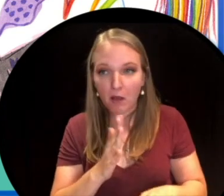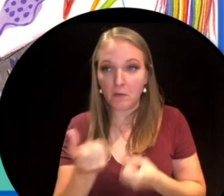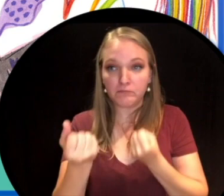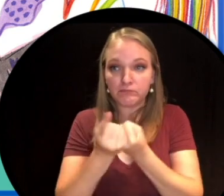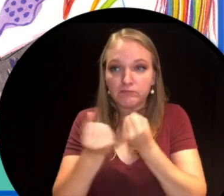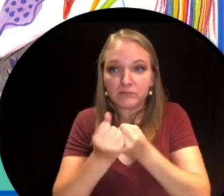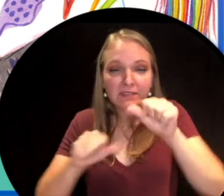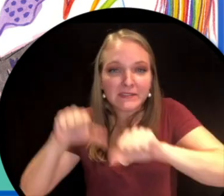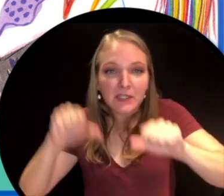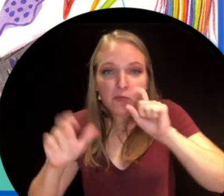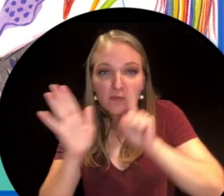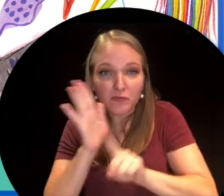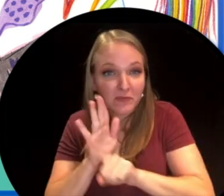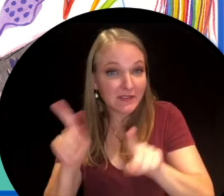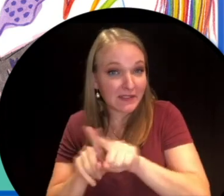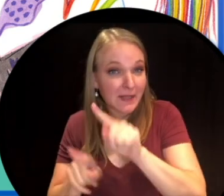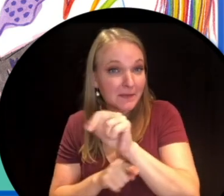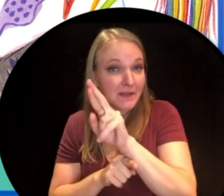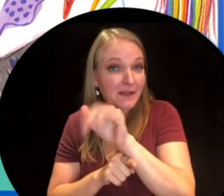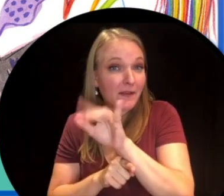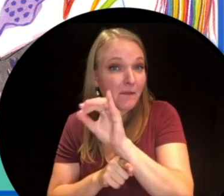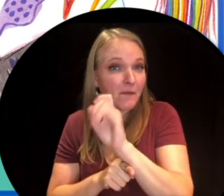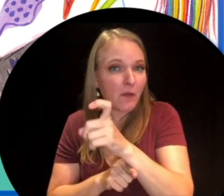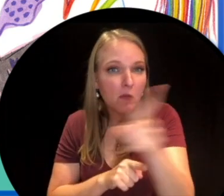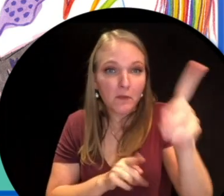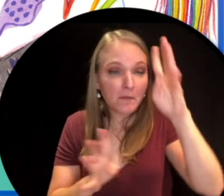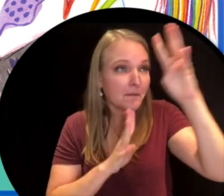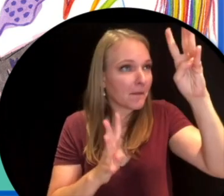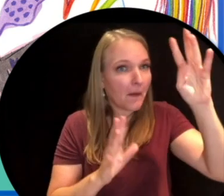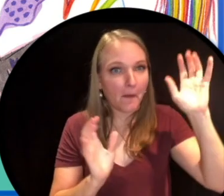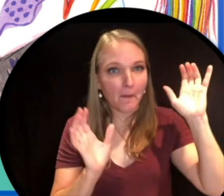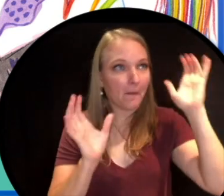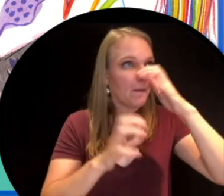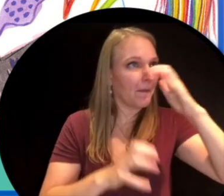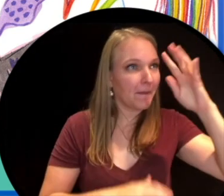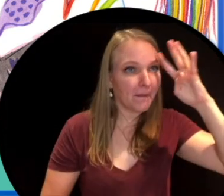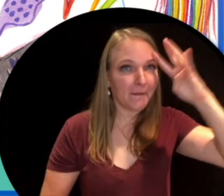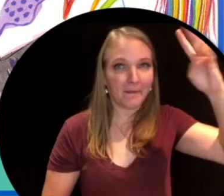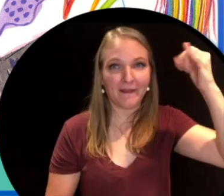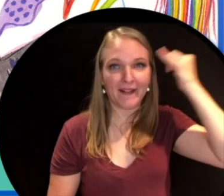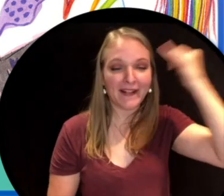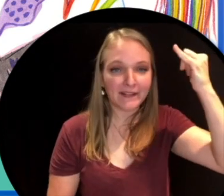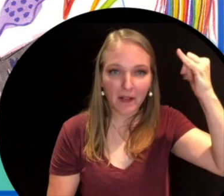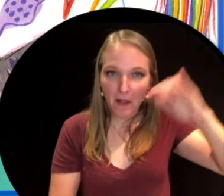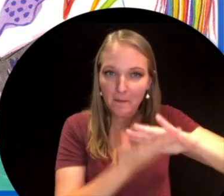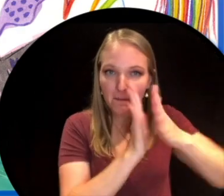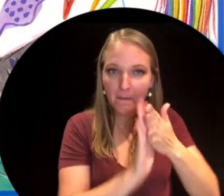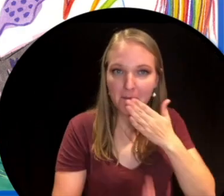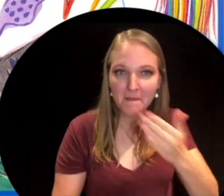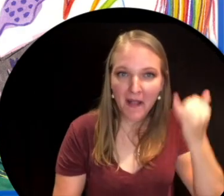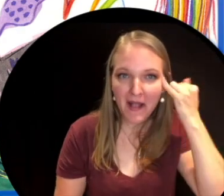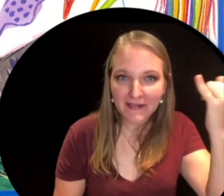research like Terry Fox or to invent something wacky that might seem or become a good idea.